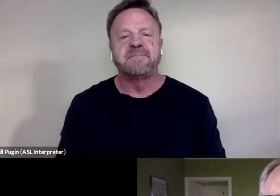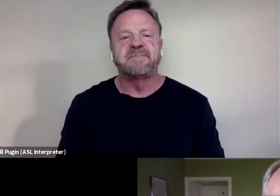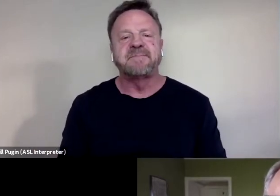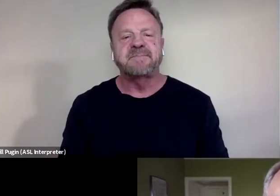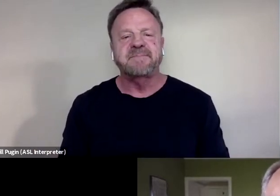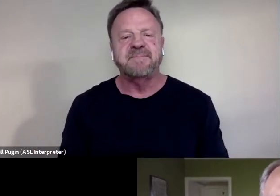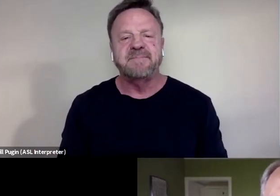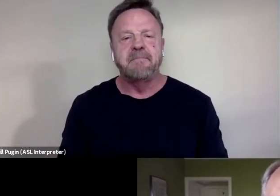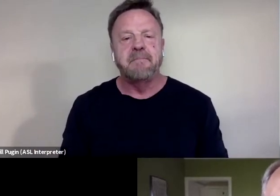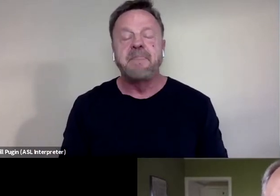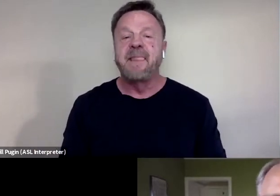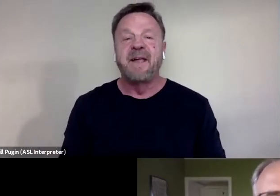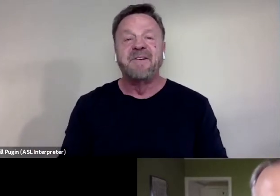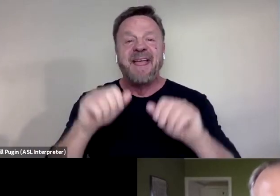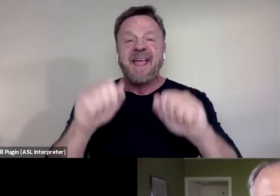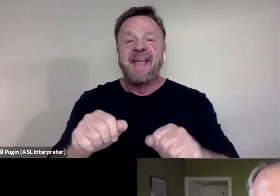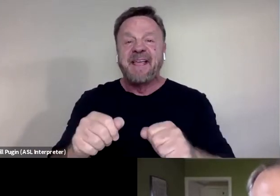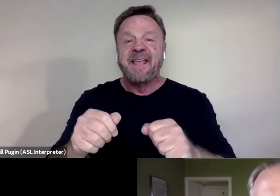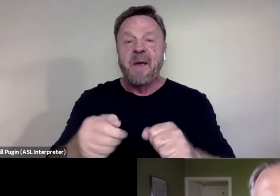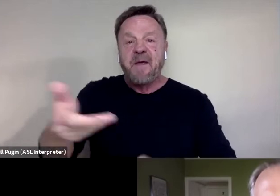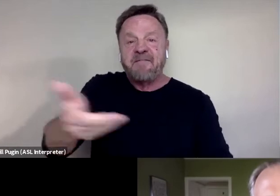Can we bring Drew in? Is Drew there?